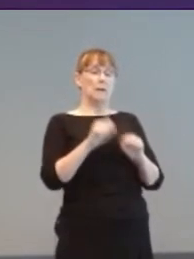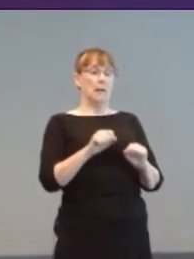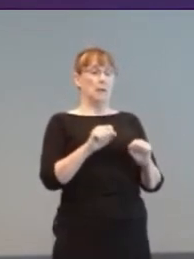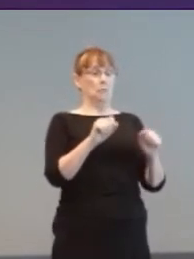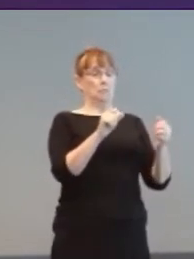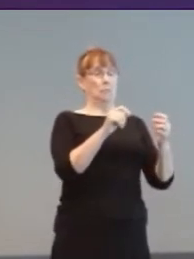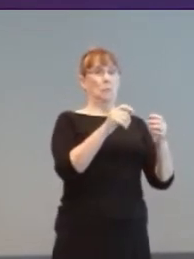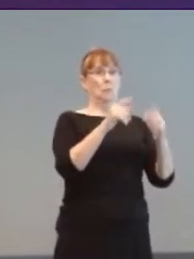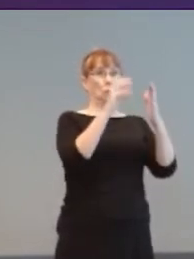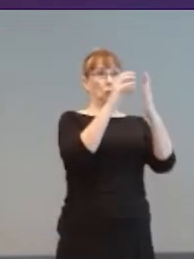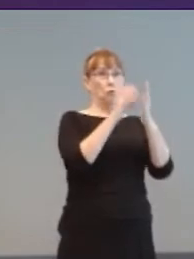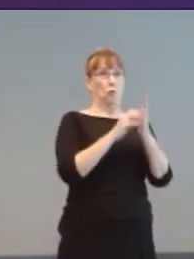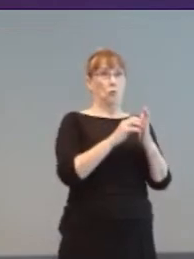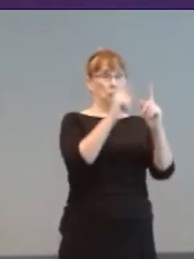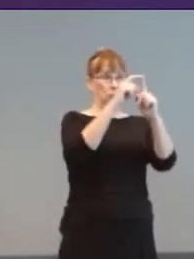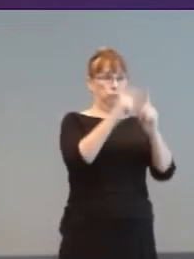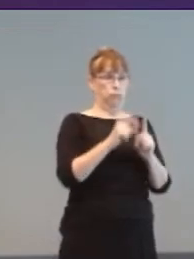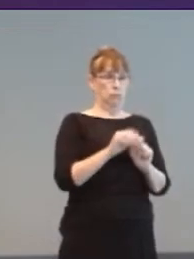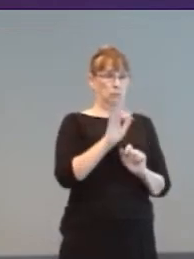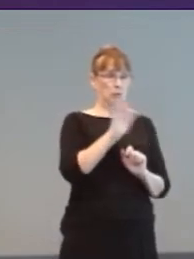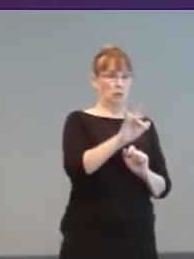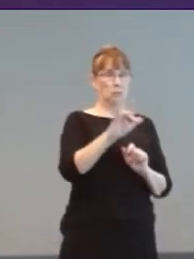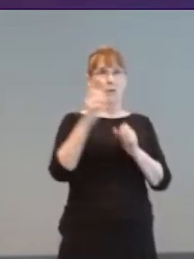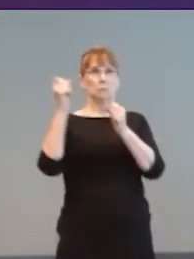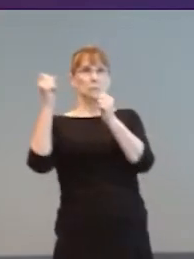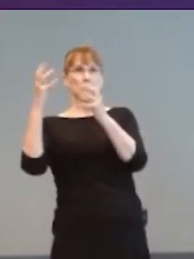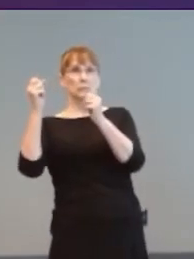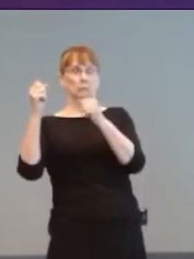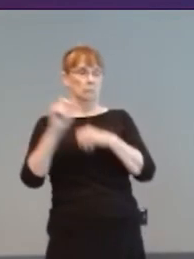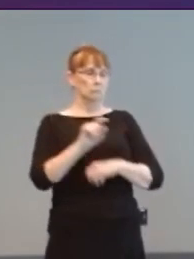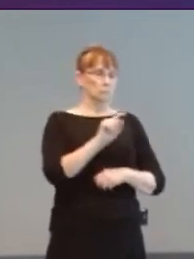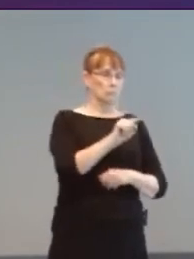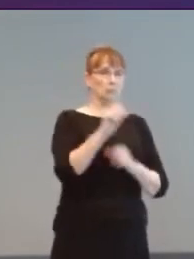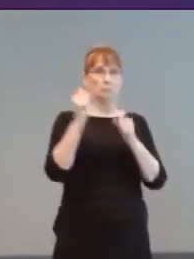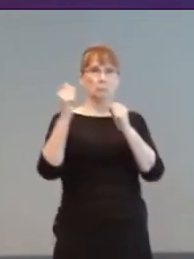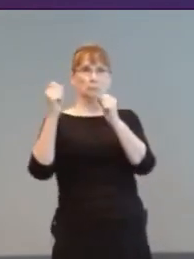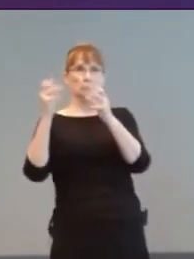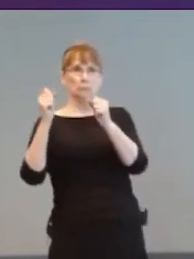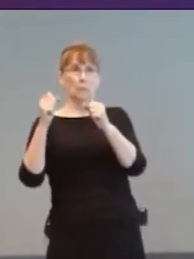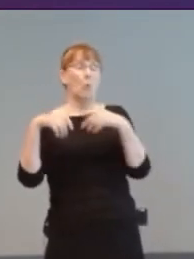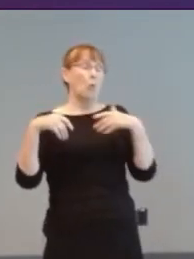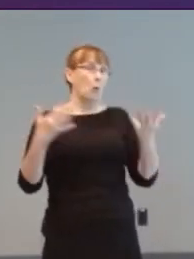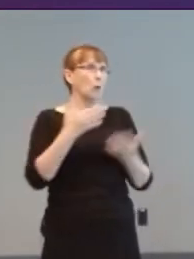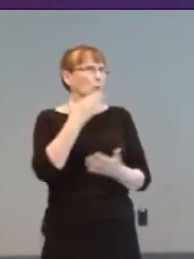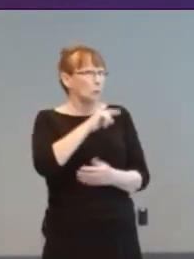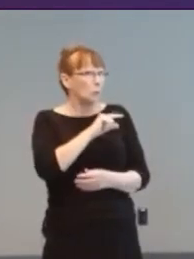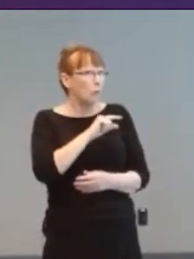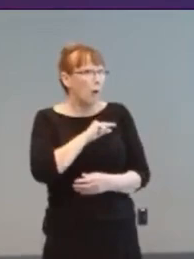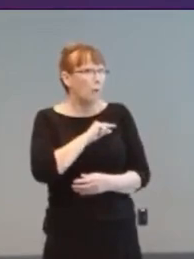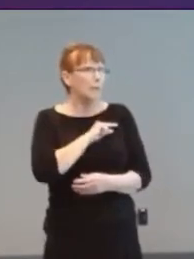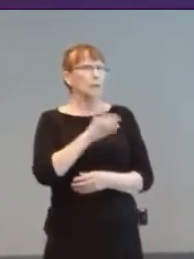And quality closed captions could become the norm. Sight.